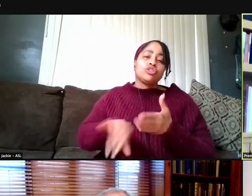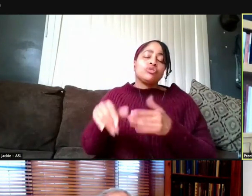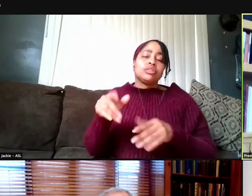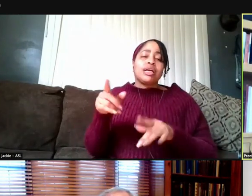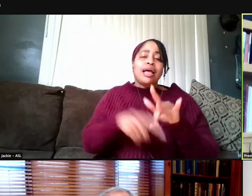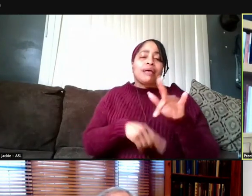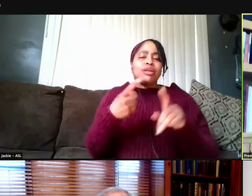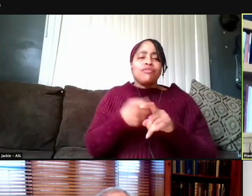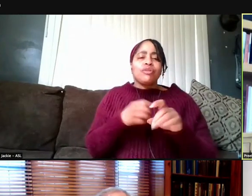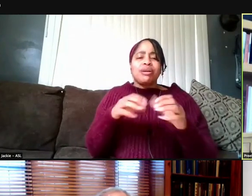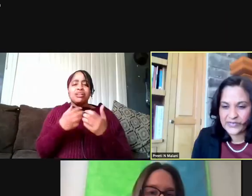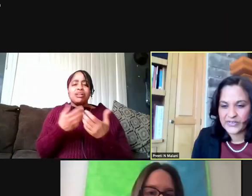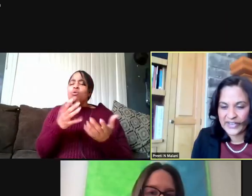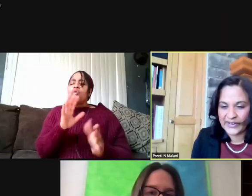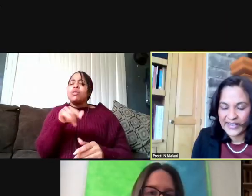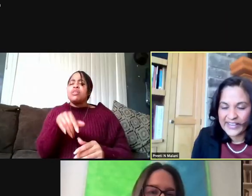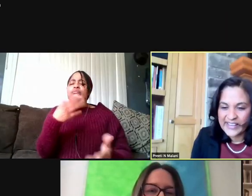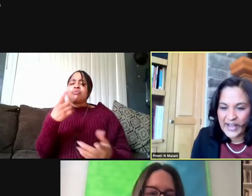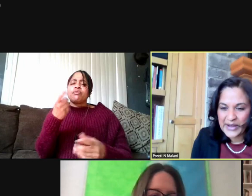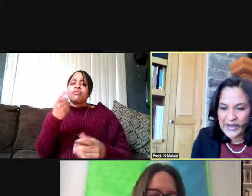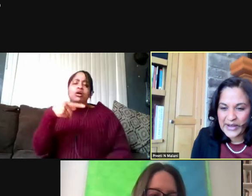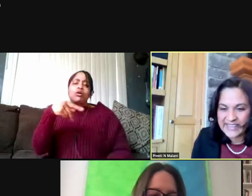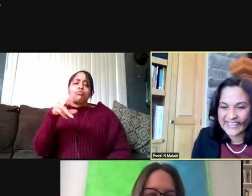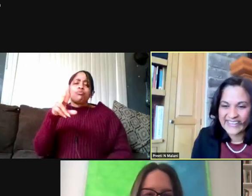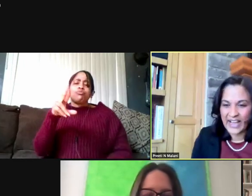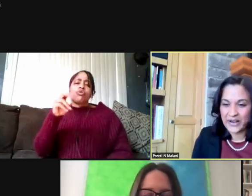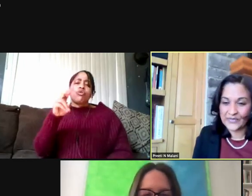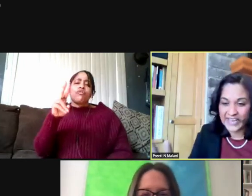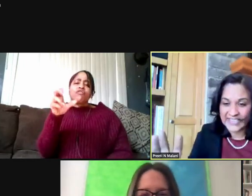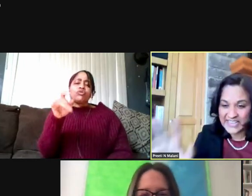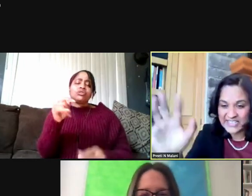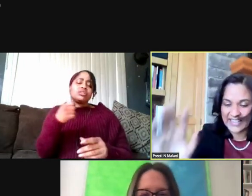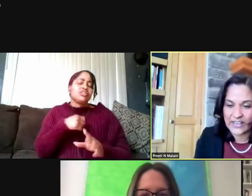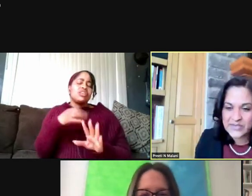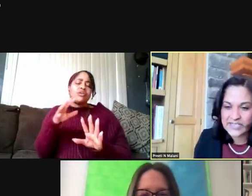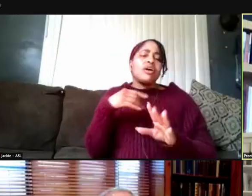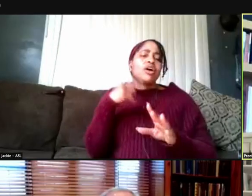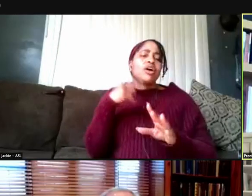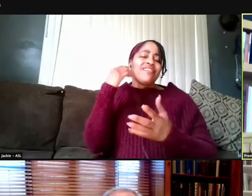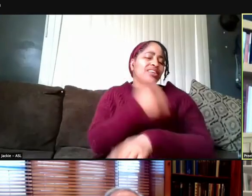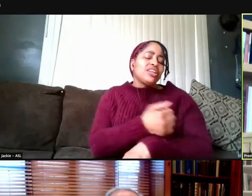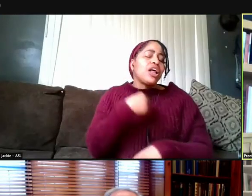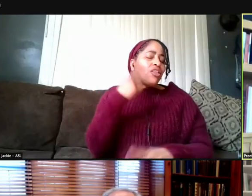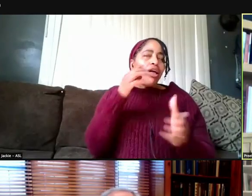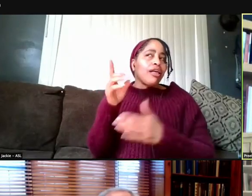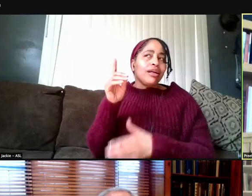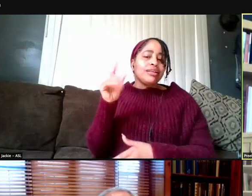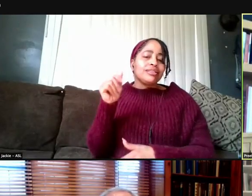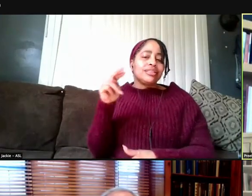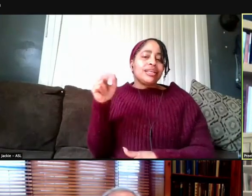Actually this might be for the Provost, sorry. I heard vaccination, I thought it was Dana, but I didn't read ahead.